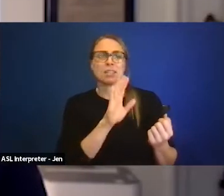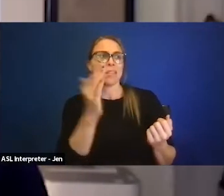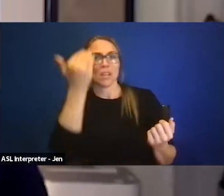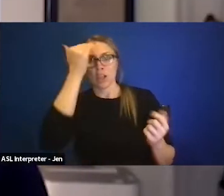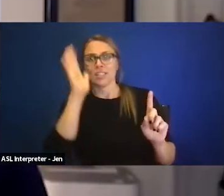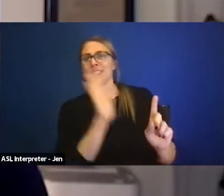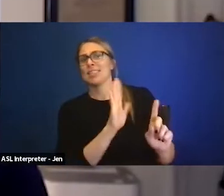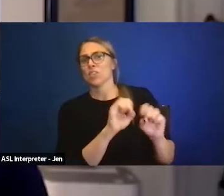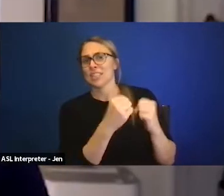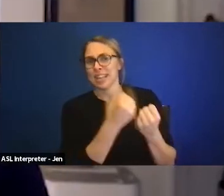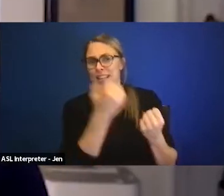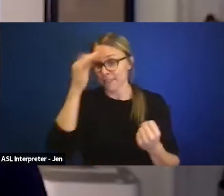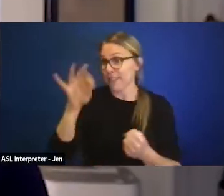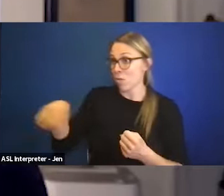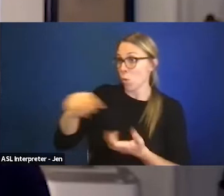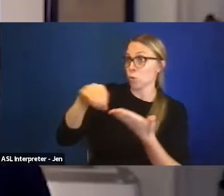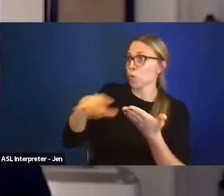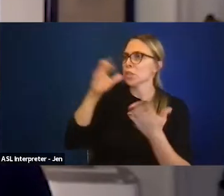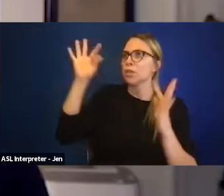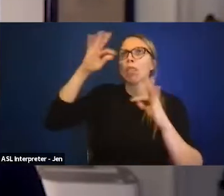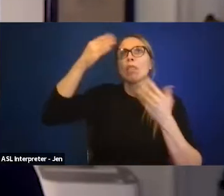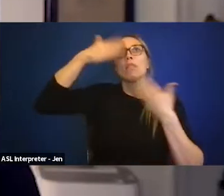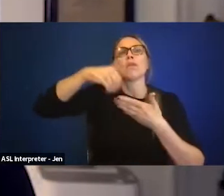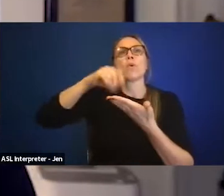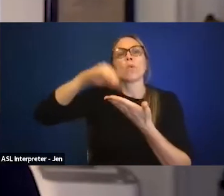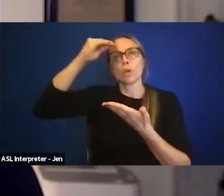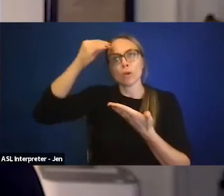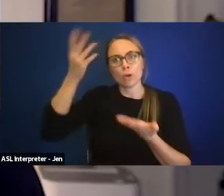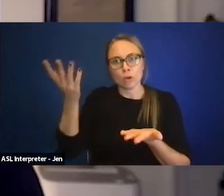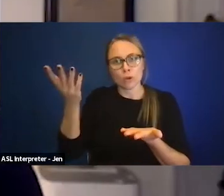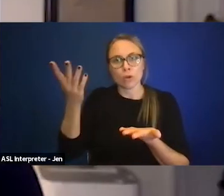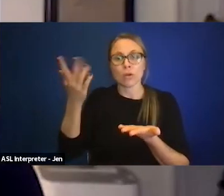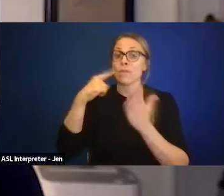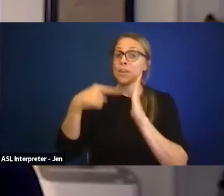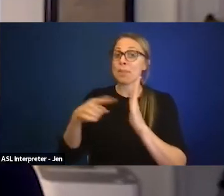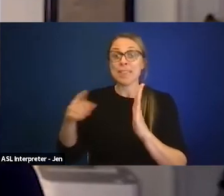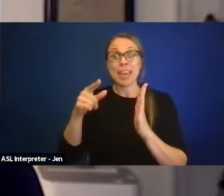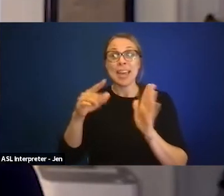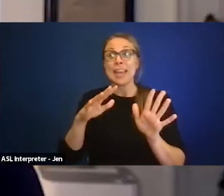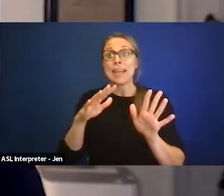And if they're not learning it, if they're not, for example, coming out of school as educators,